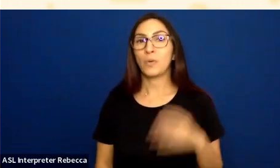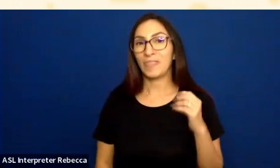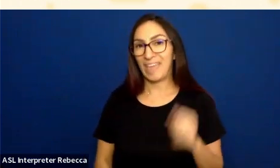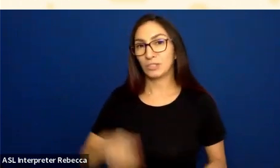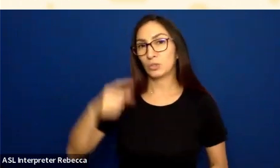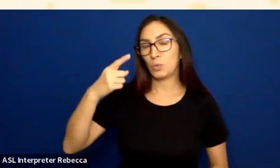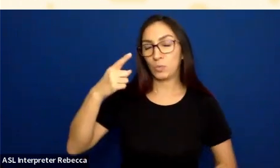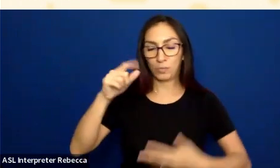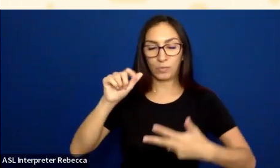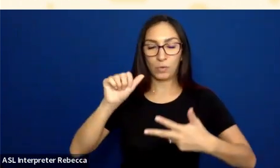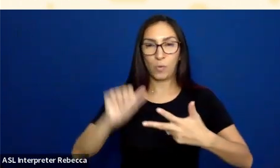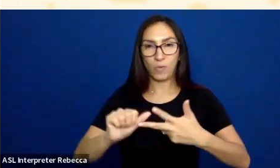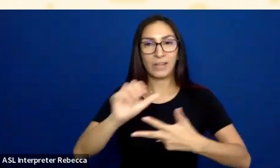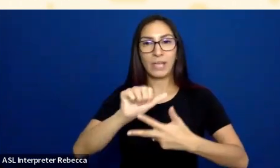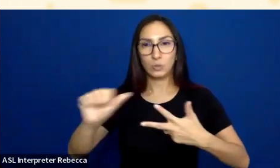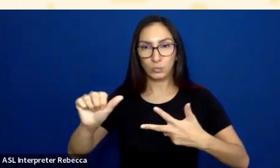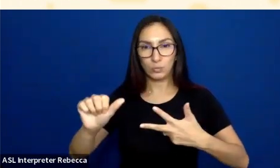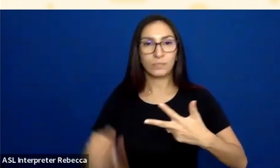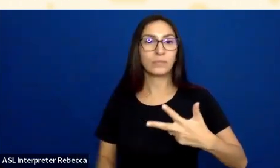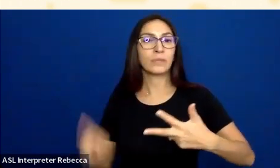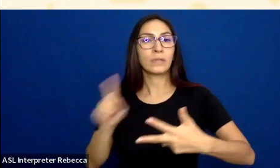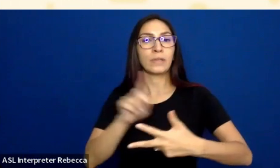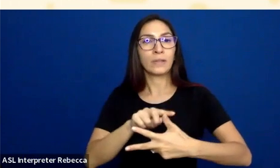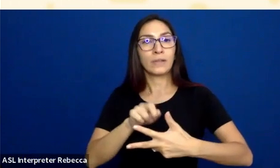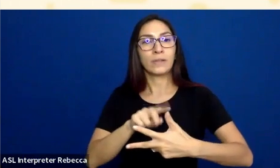Number three has to do with non-text contrast.